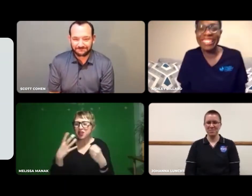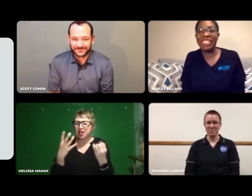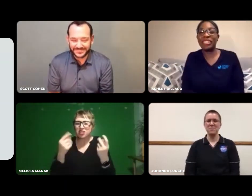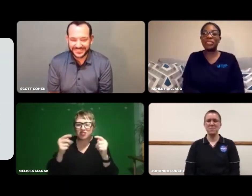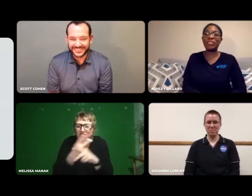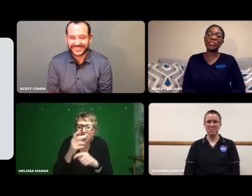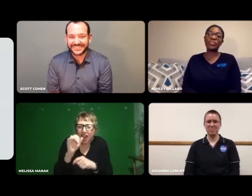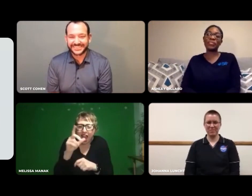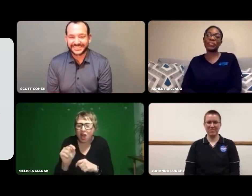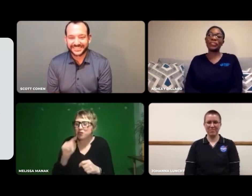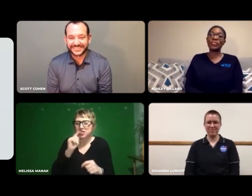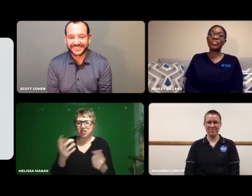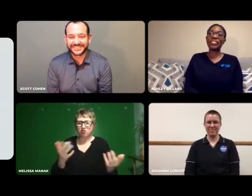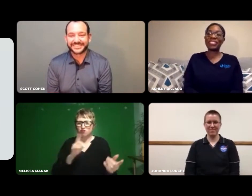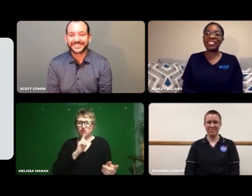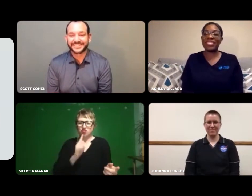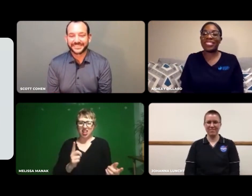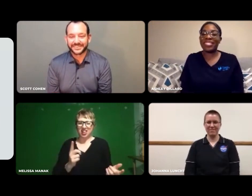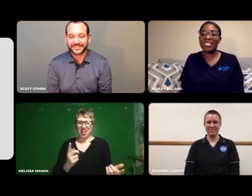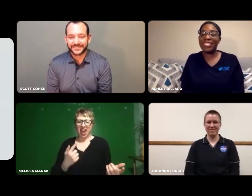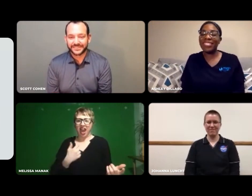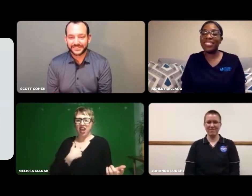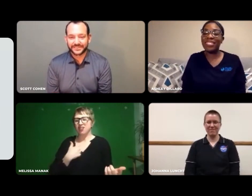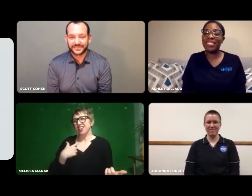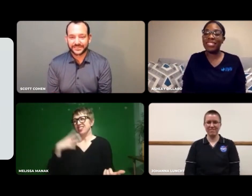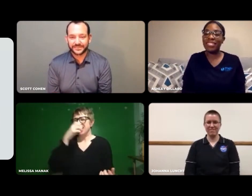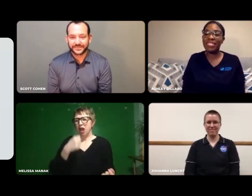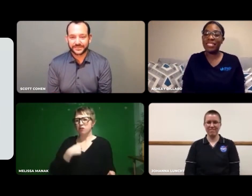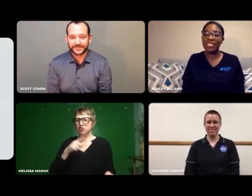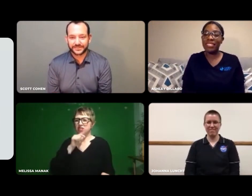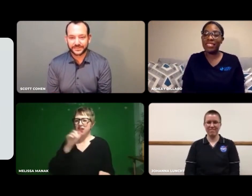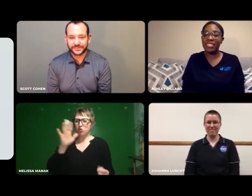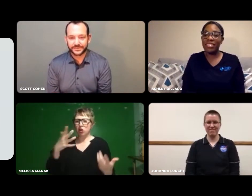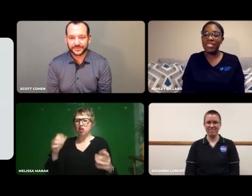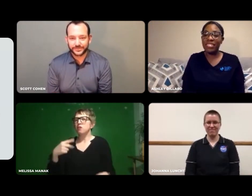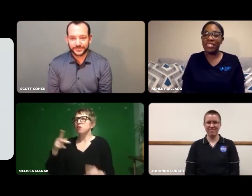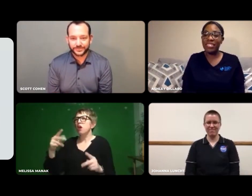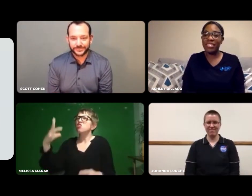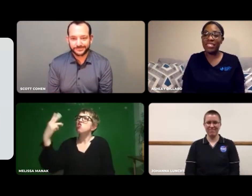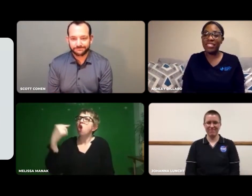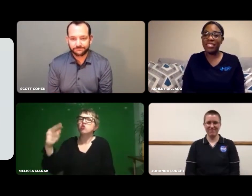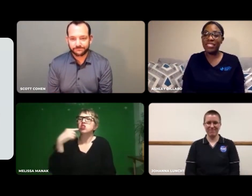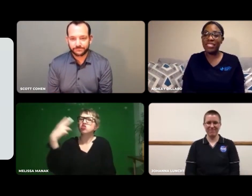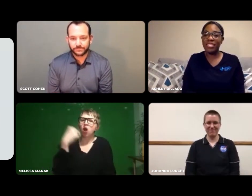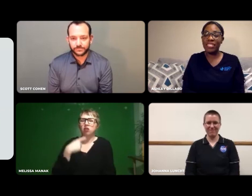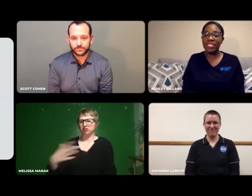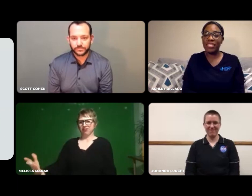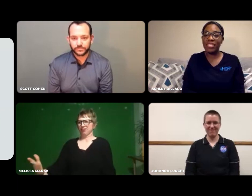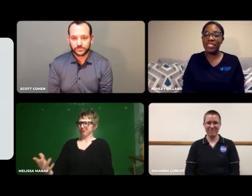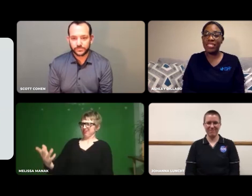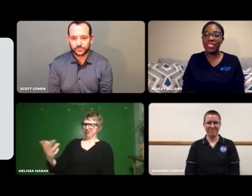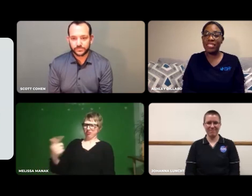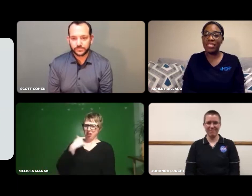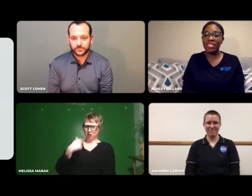I want to figure things out too! I don't want to be told no.